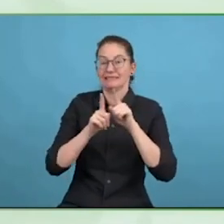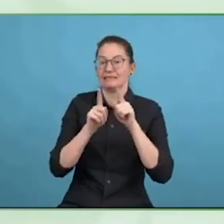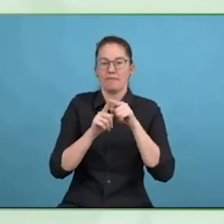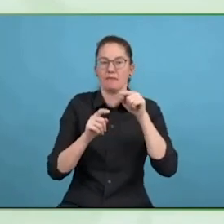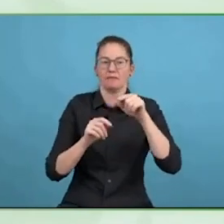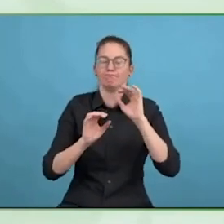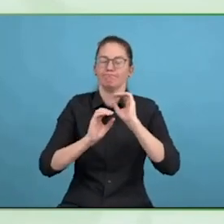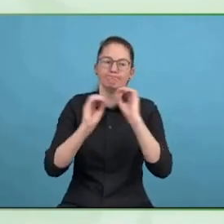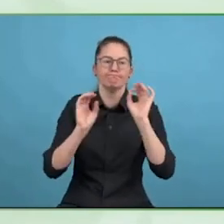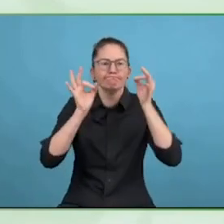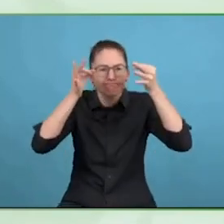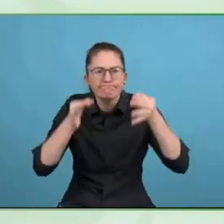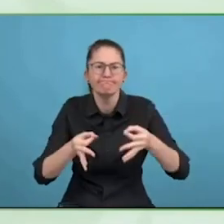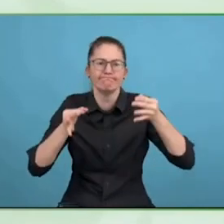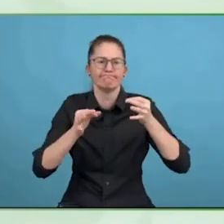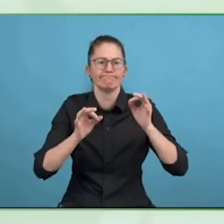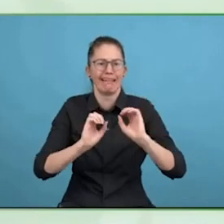but I think we should work on this.